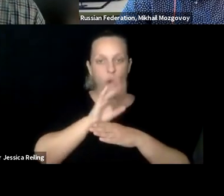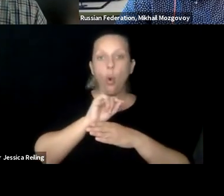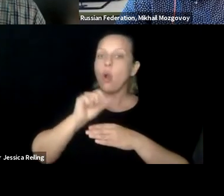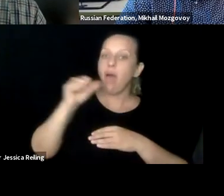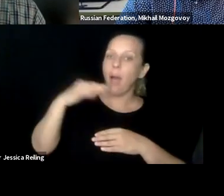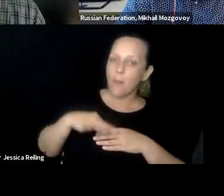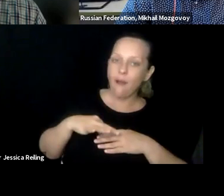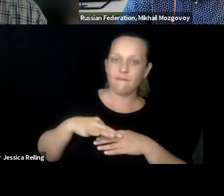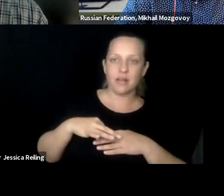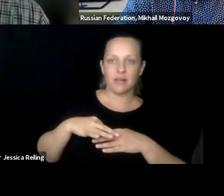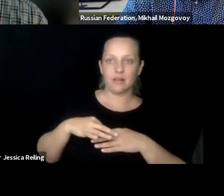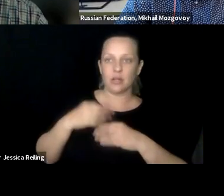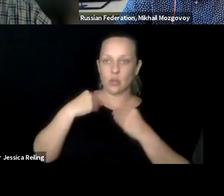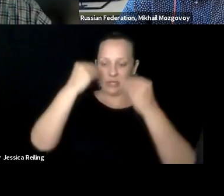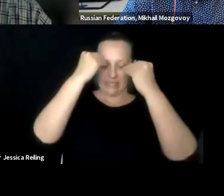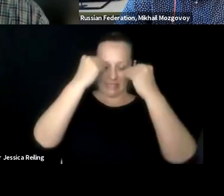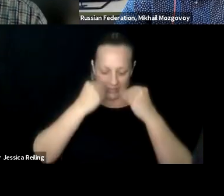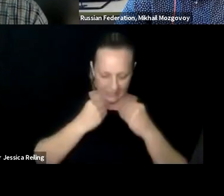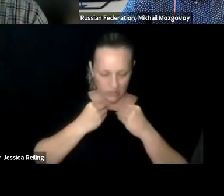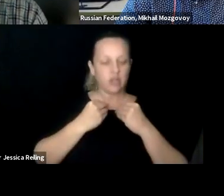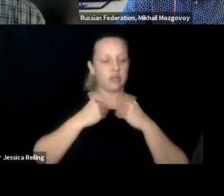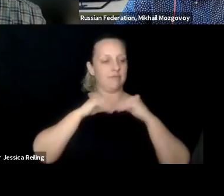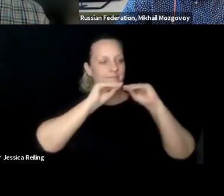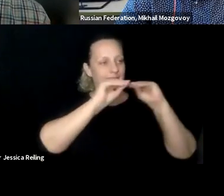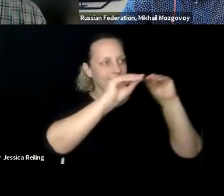into large companies, or start their own business, or work in the